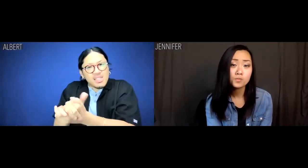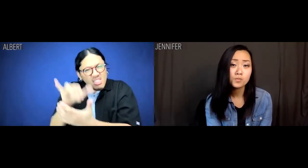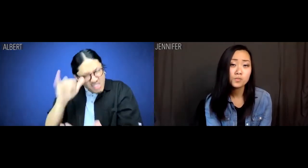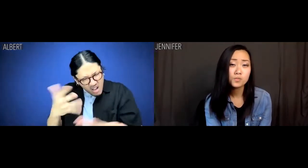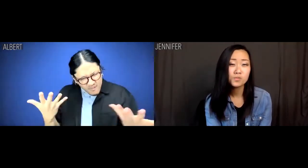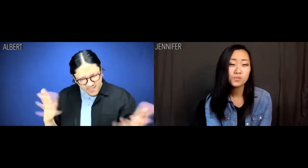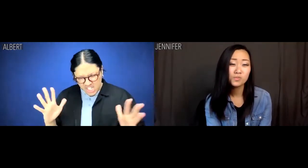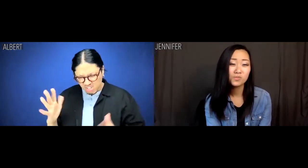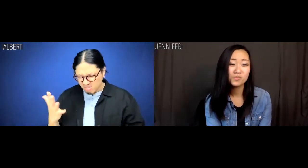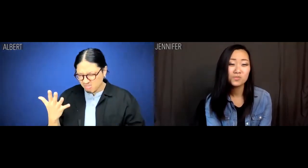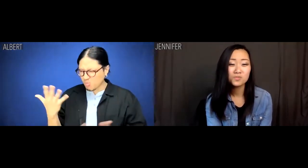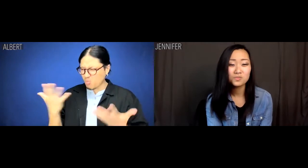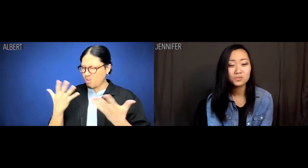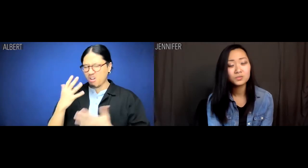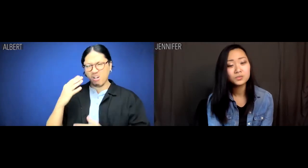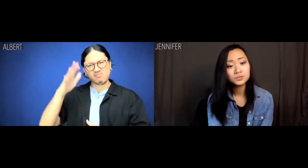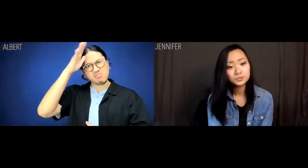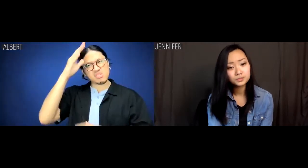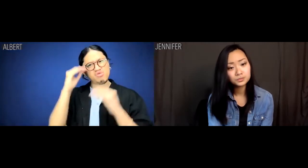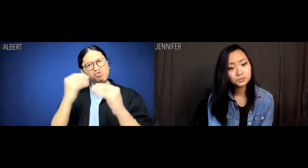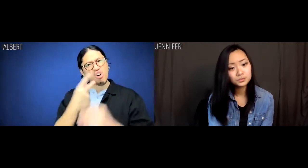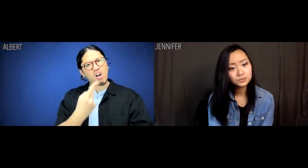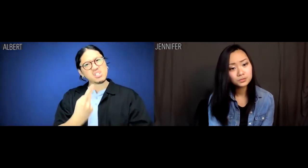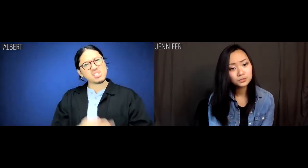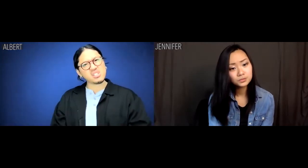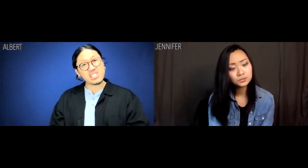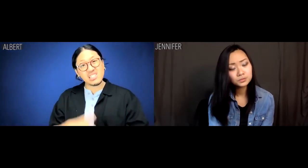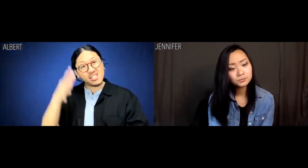That's what Dad taught us.